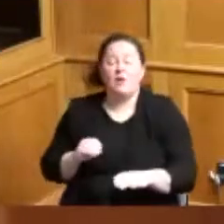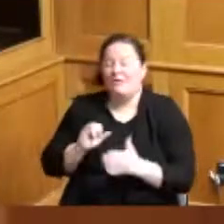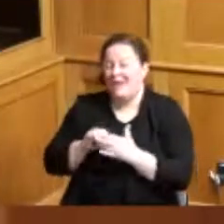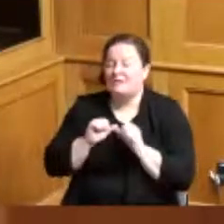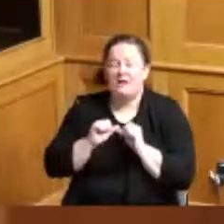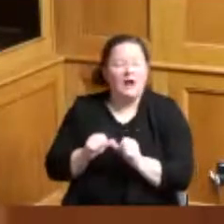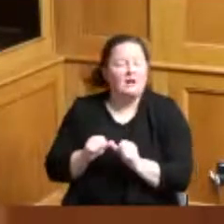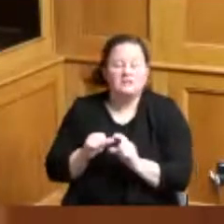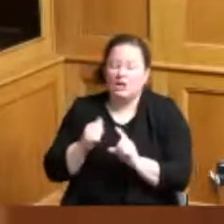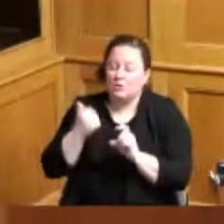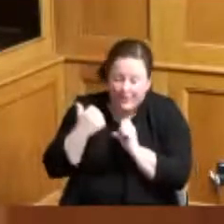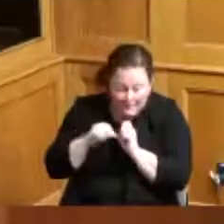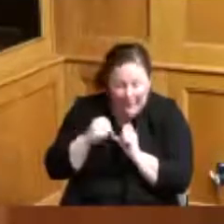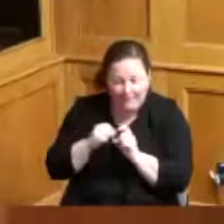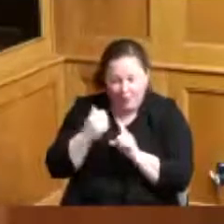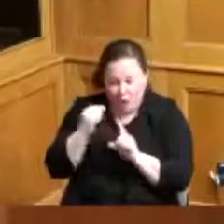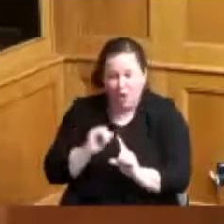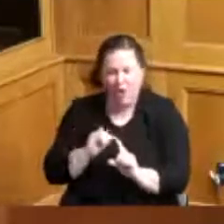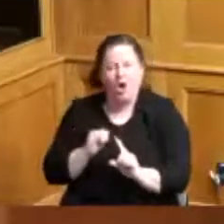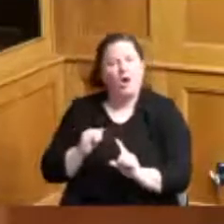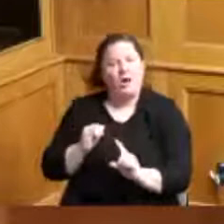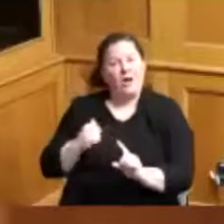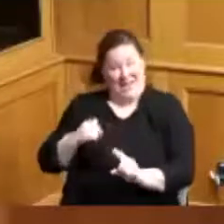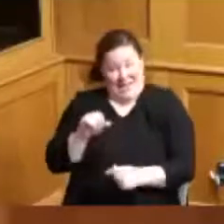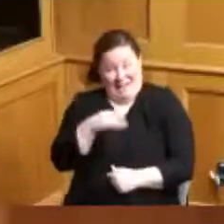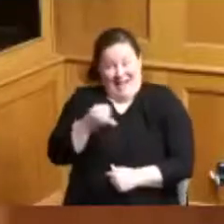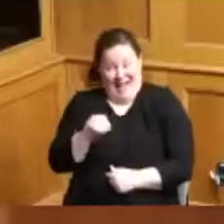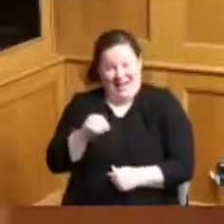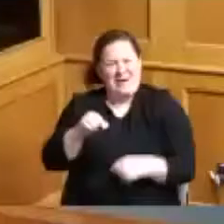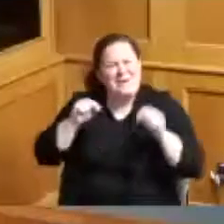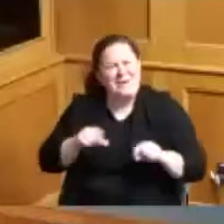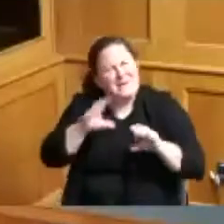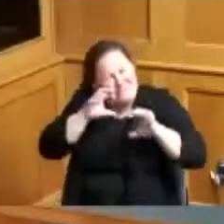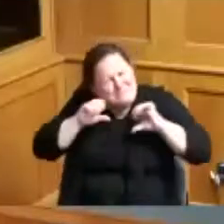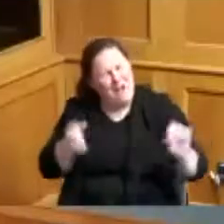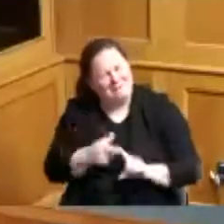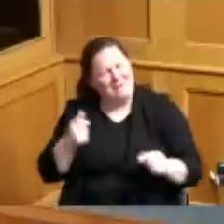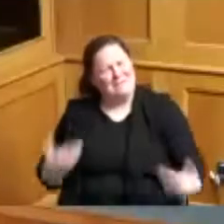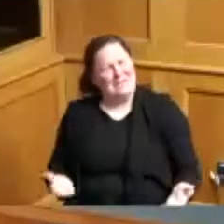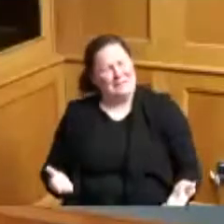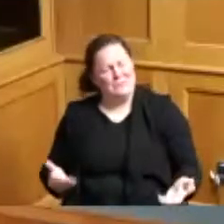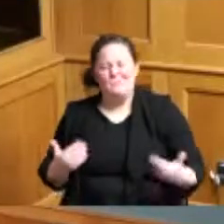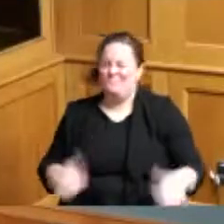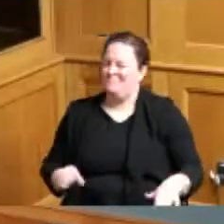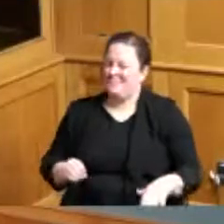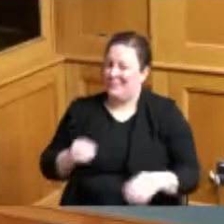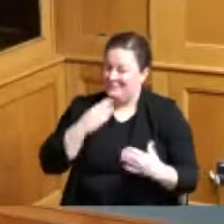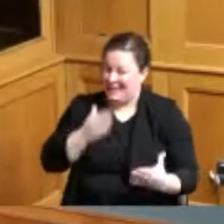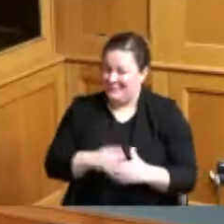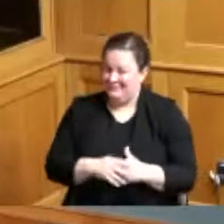and we should celebrate that thank you thank you we have our Administrator Jeff Aluotto